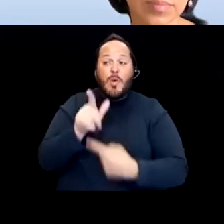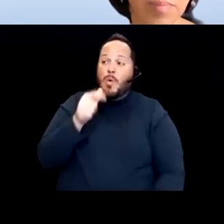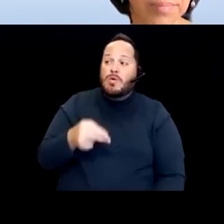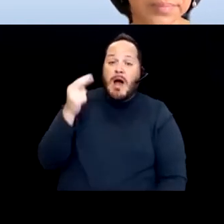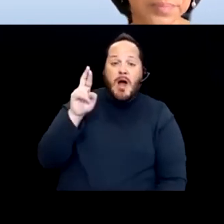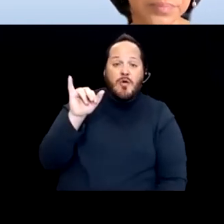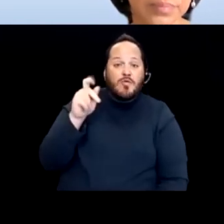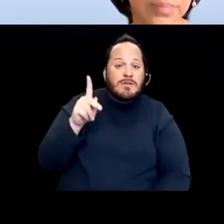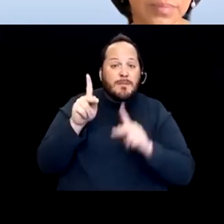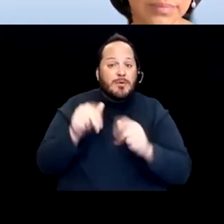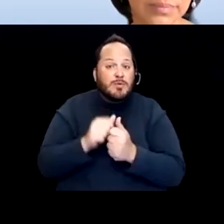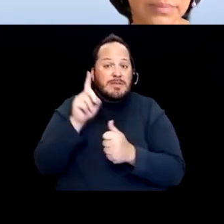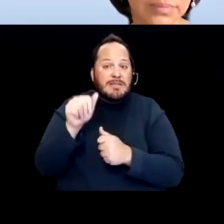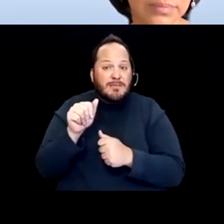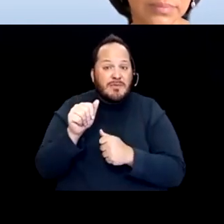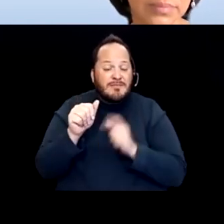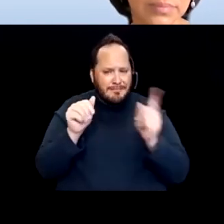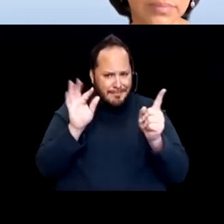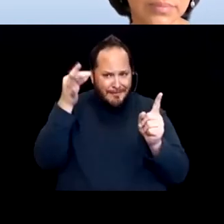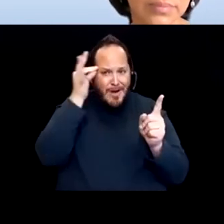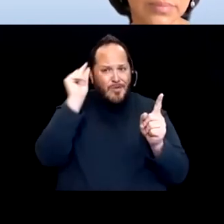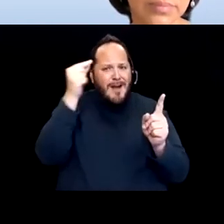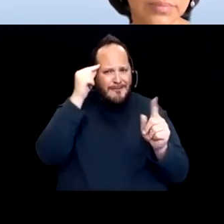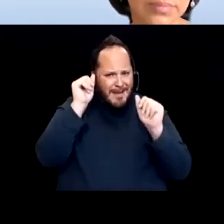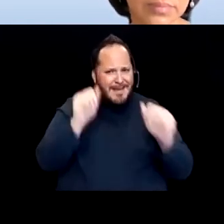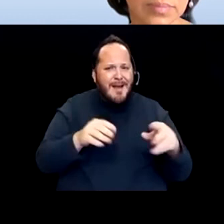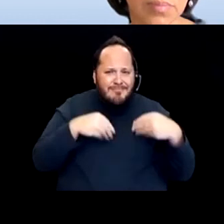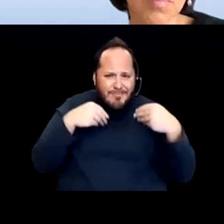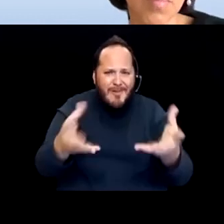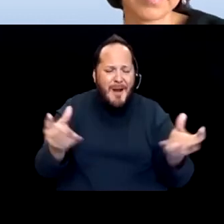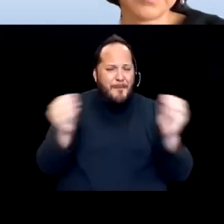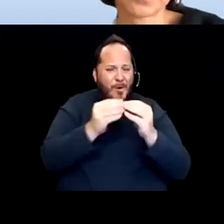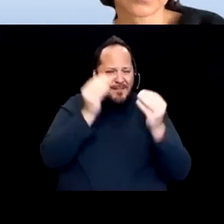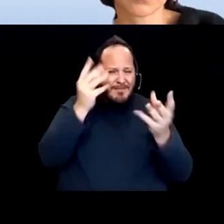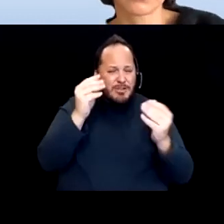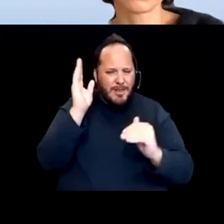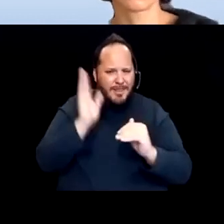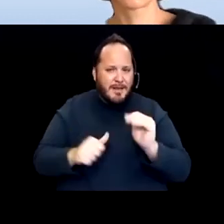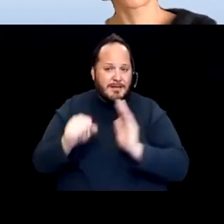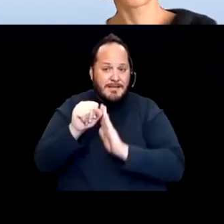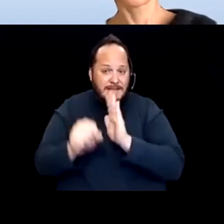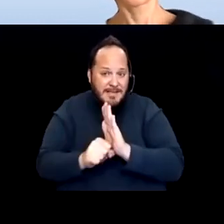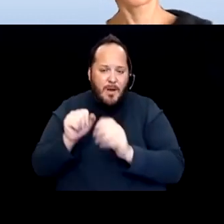the federal government can bring a lot more to that equation than a state government can or a local government can.